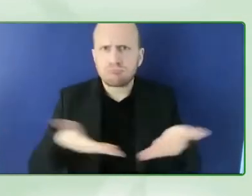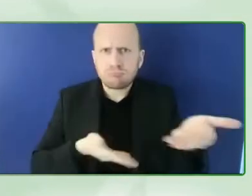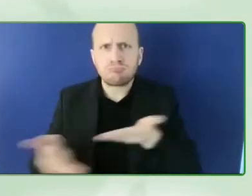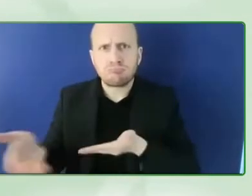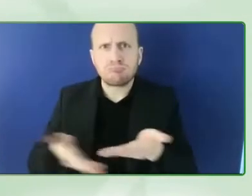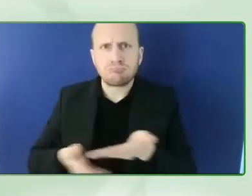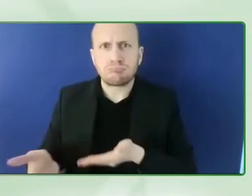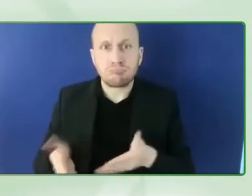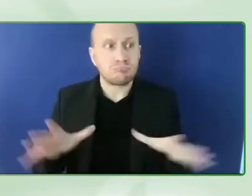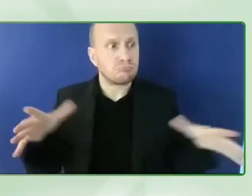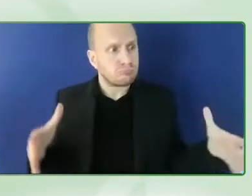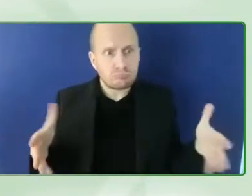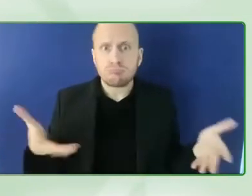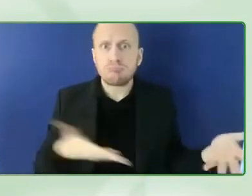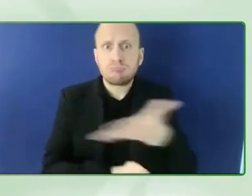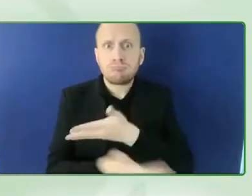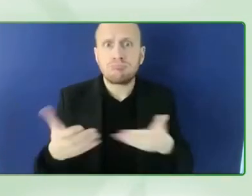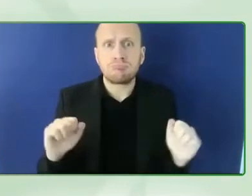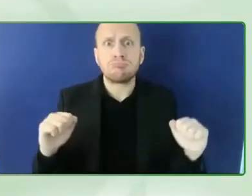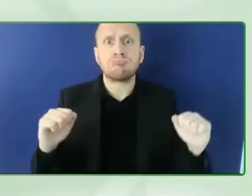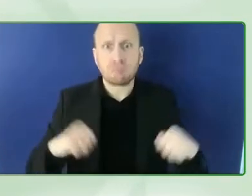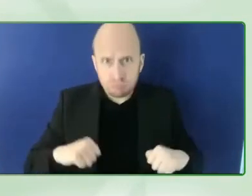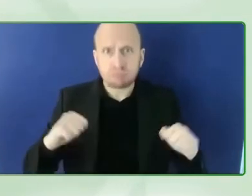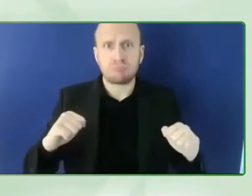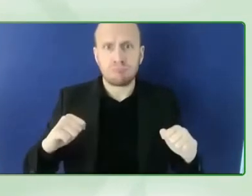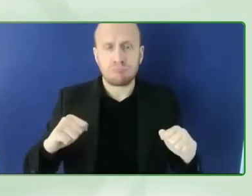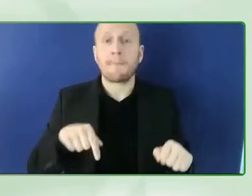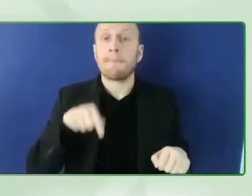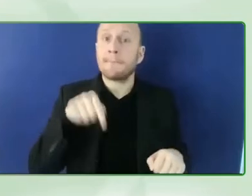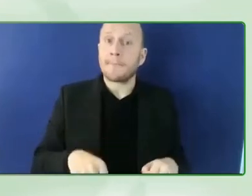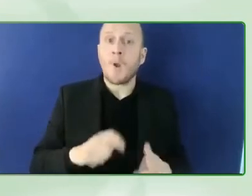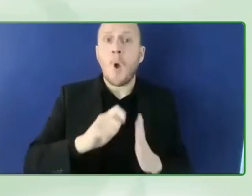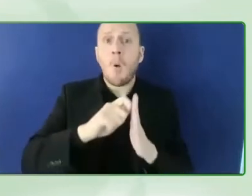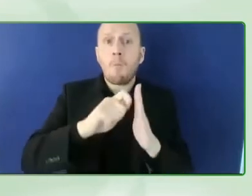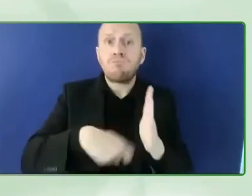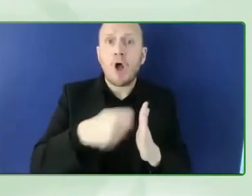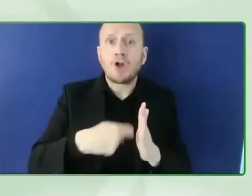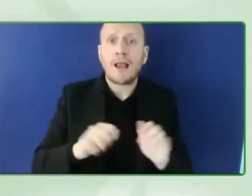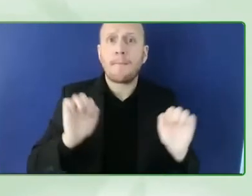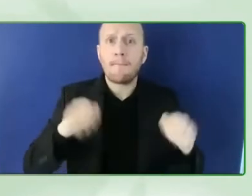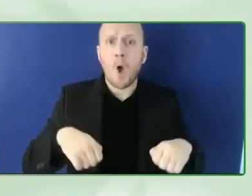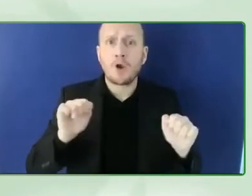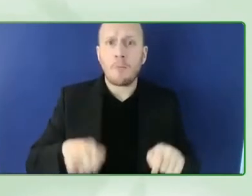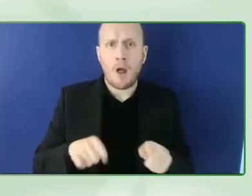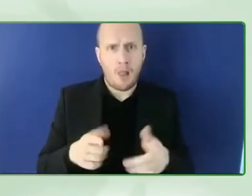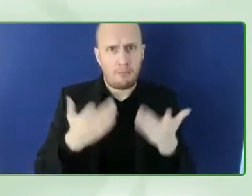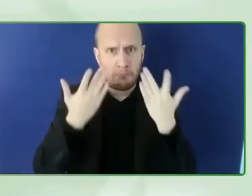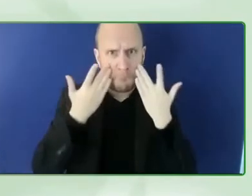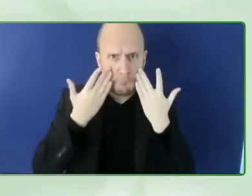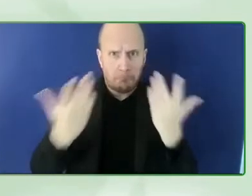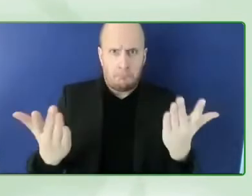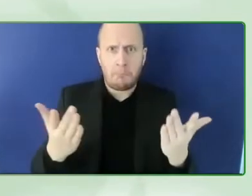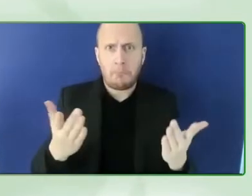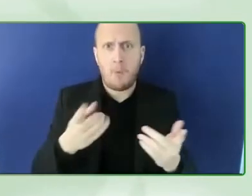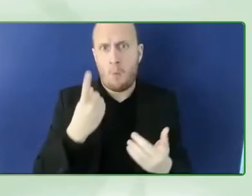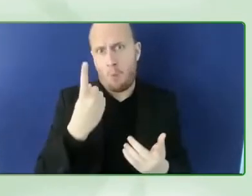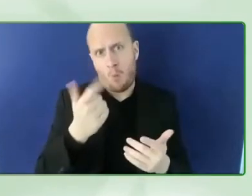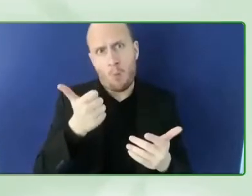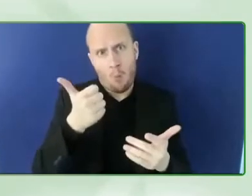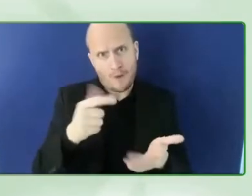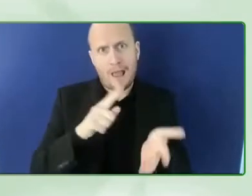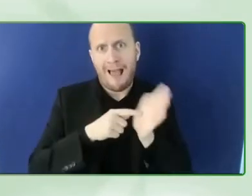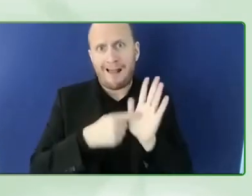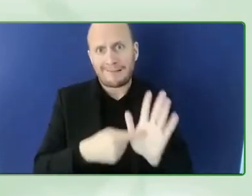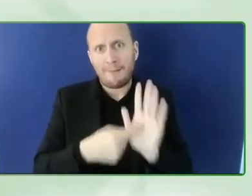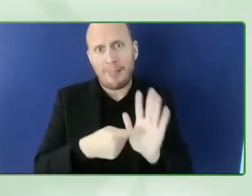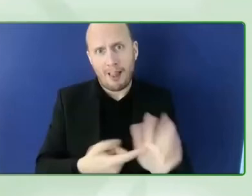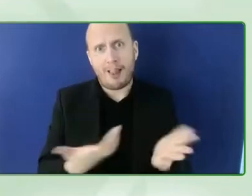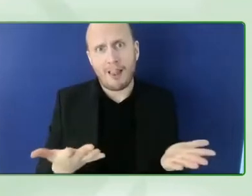passable is a great example to the amazing things that happen here um in xero project and okay now